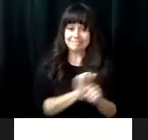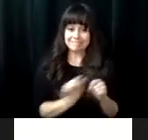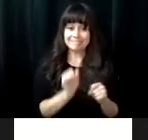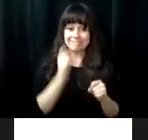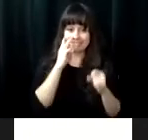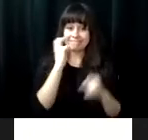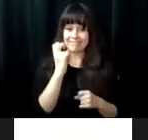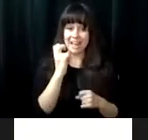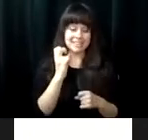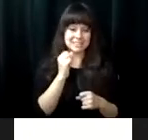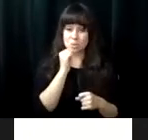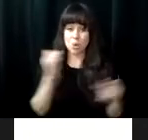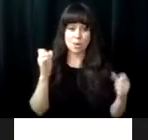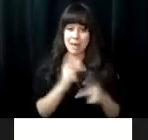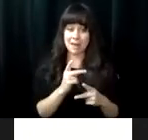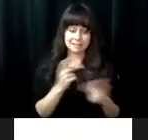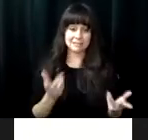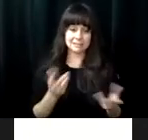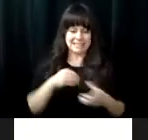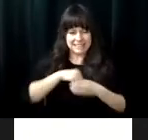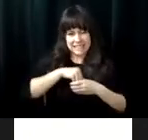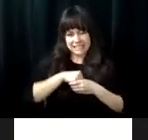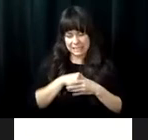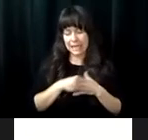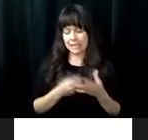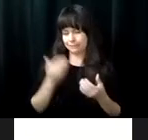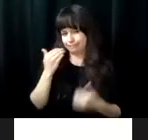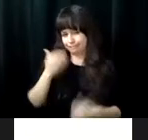for not wanting to come was that that meant that my